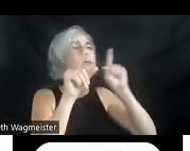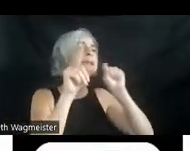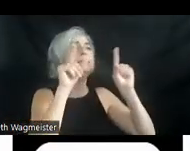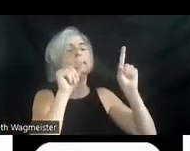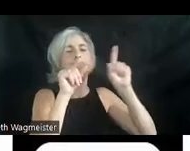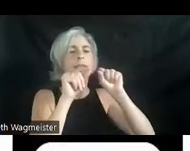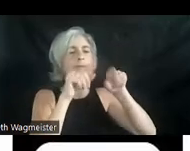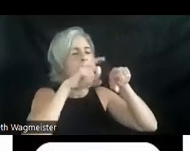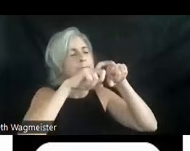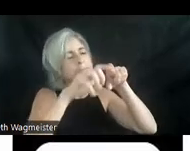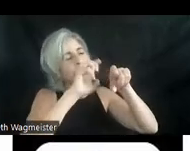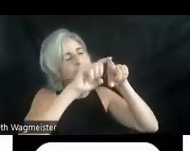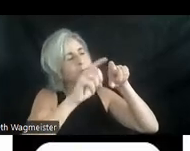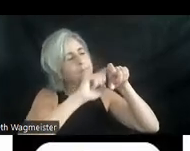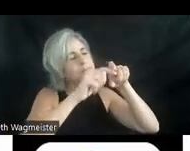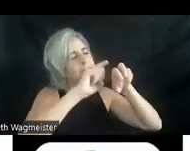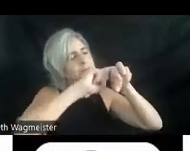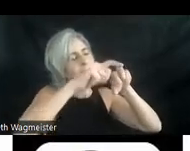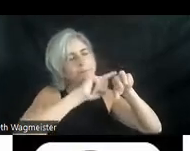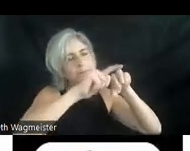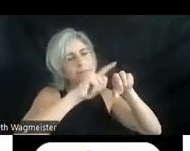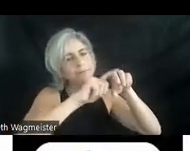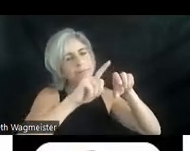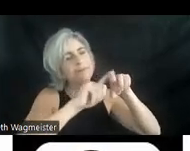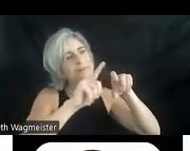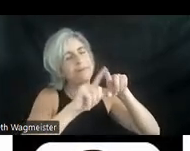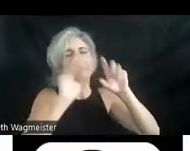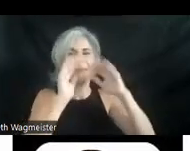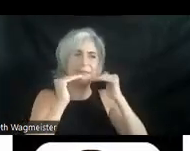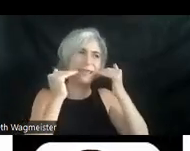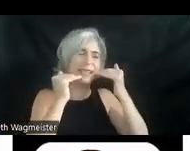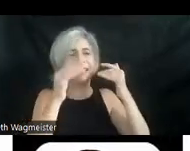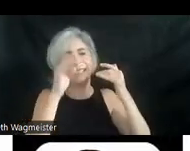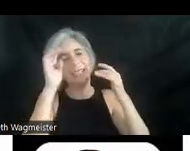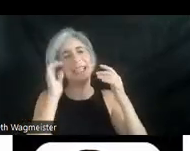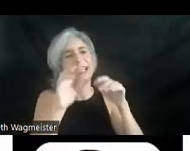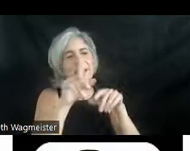top of a chick's head with his index finger. Mohammed wiggles his finger like a worm and